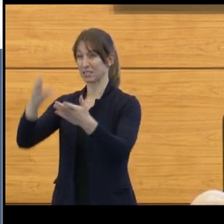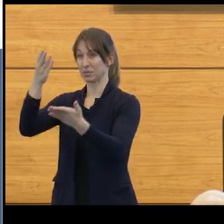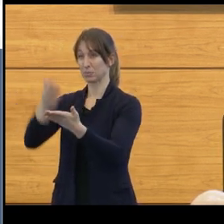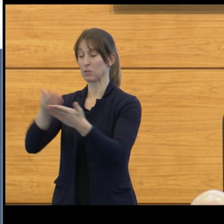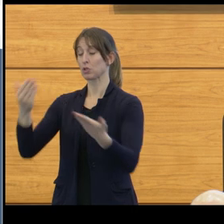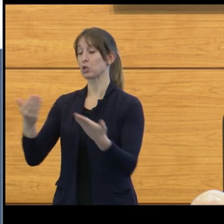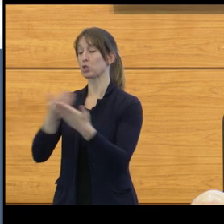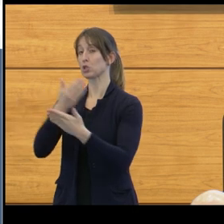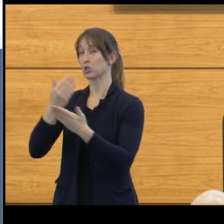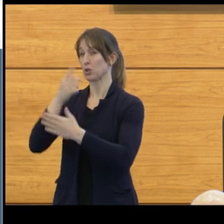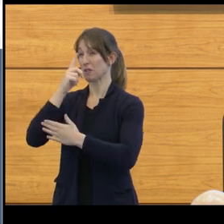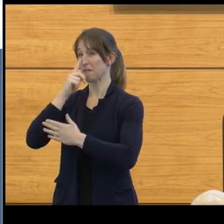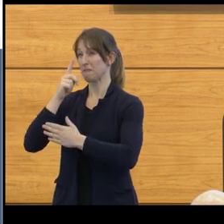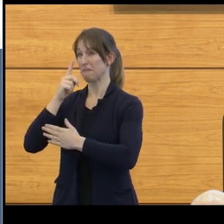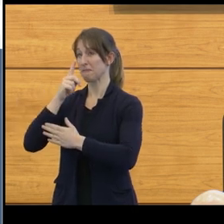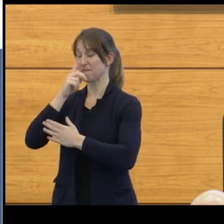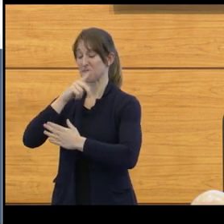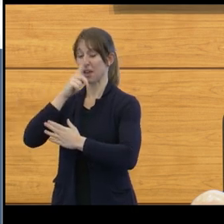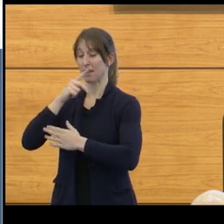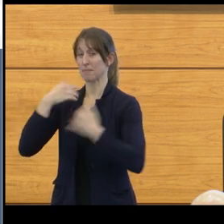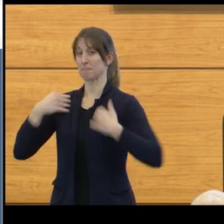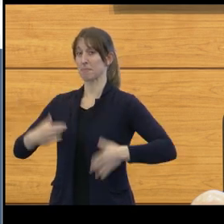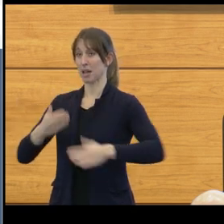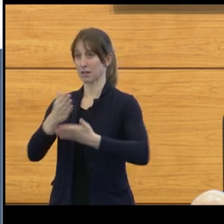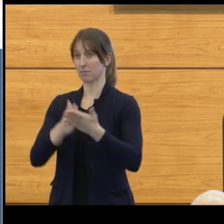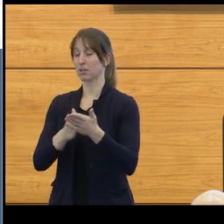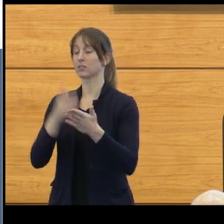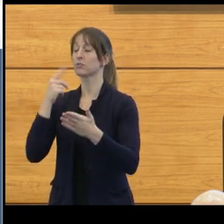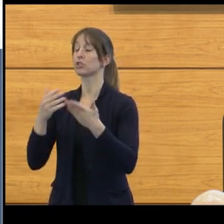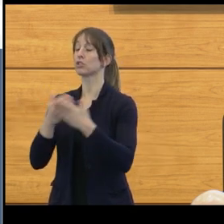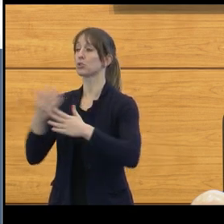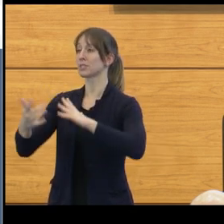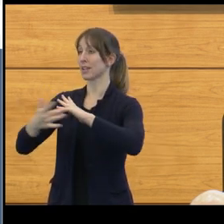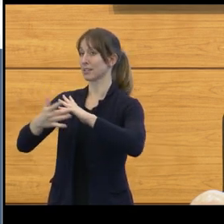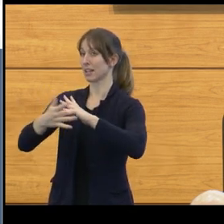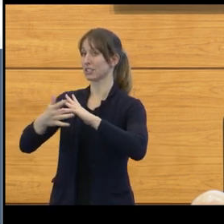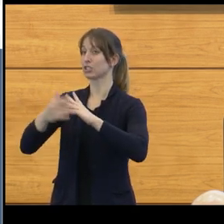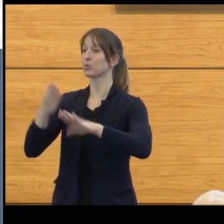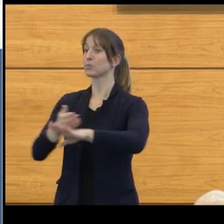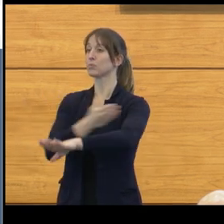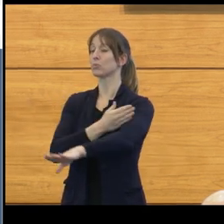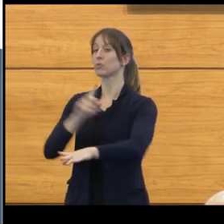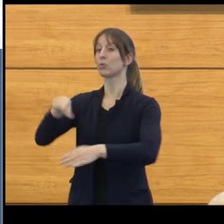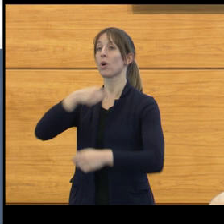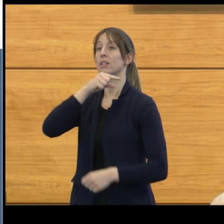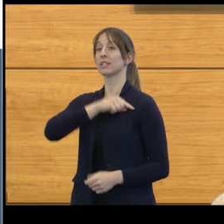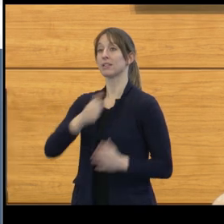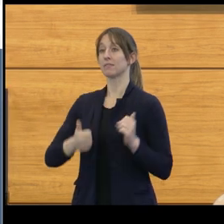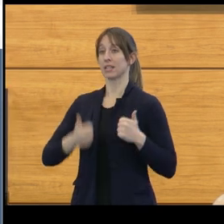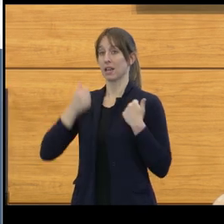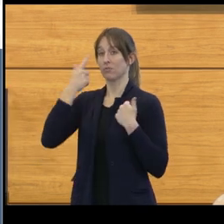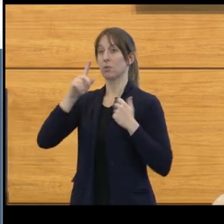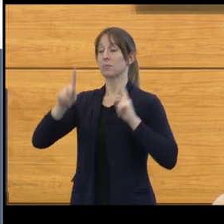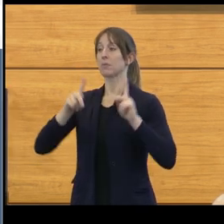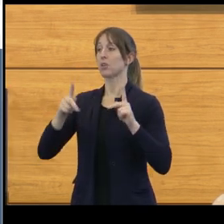and exoskeleton technologies, improving the quality of life for people with disabilities.